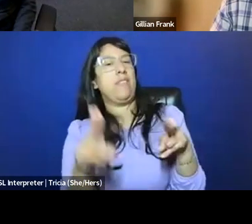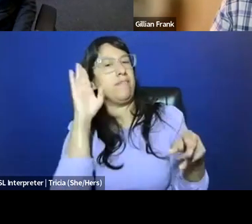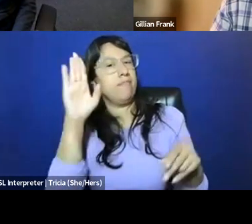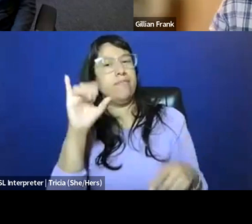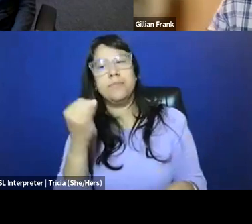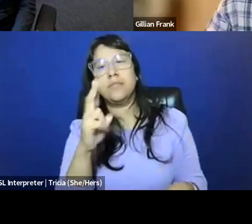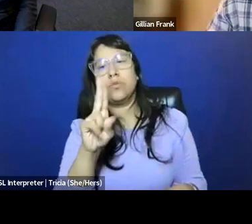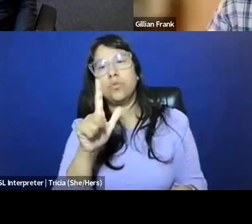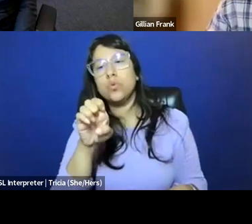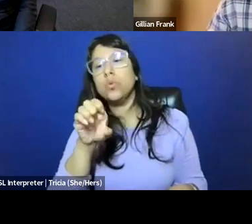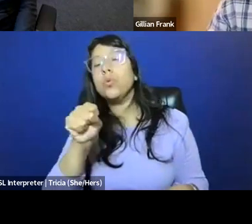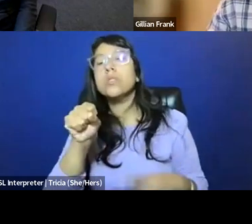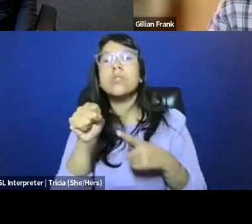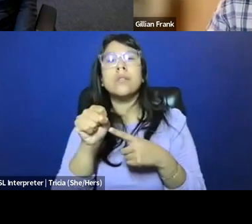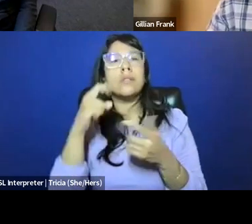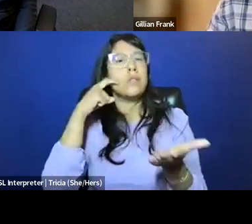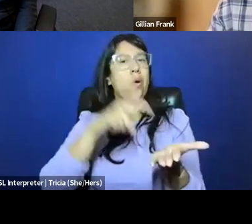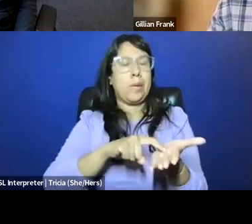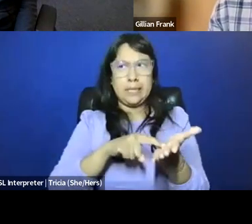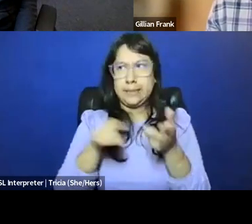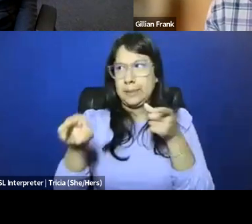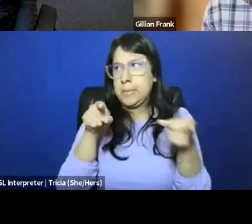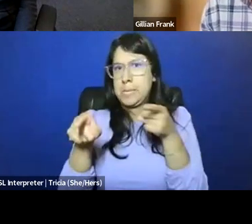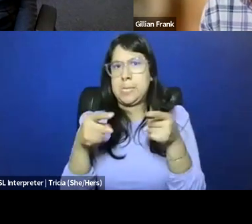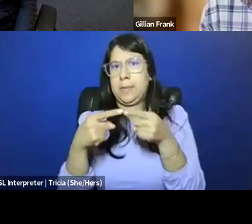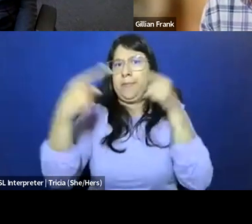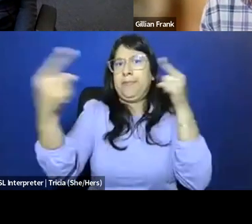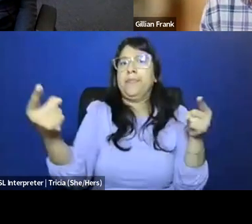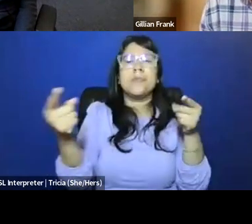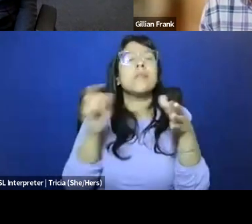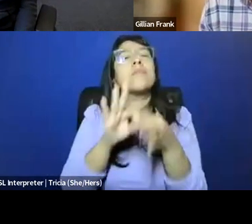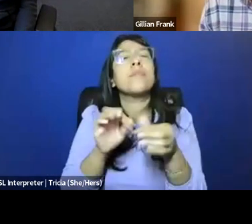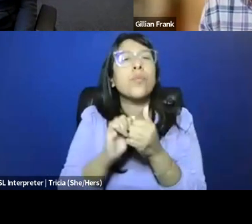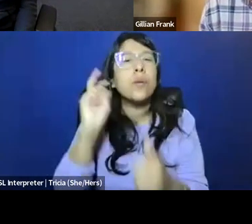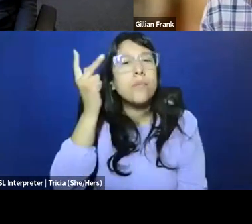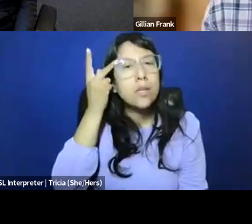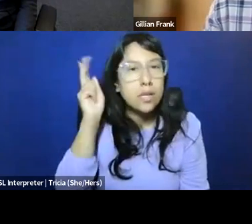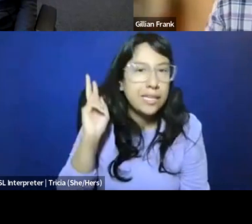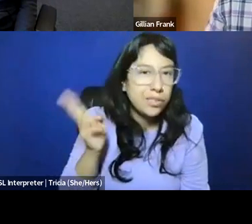I was going to say, if there are some contrast to be drawn, they might have to do with political history,